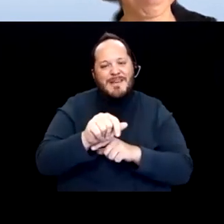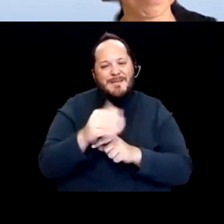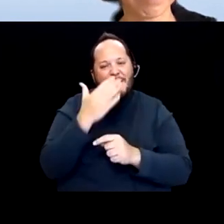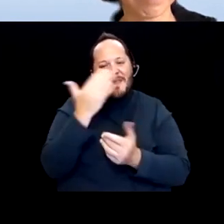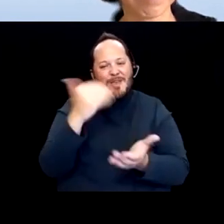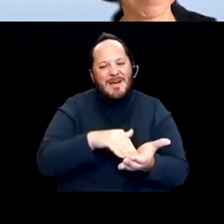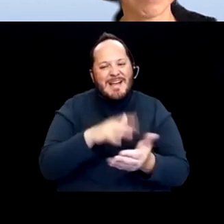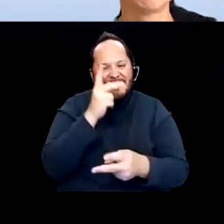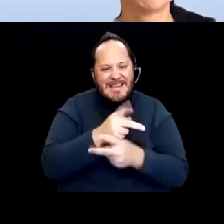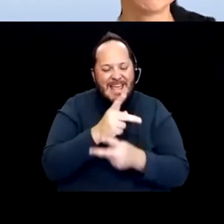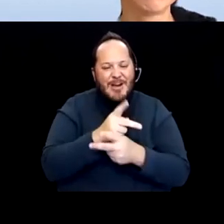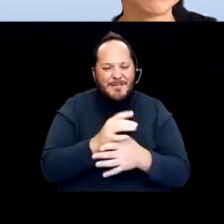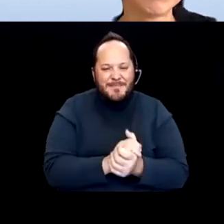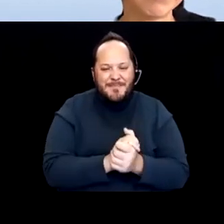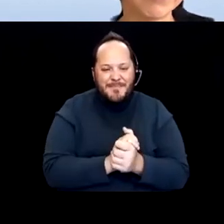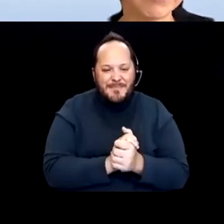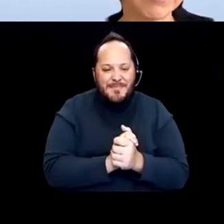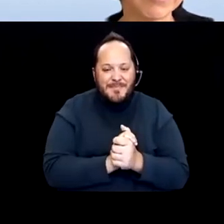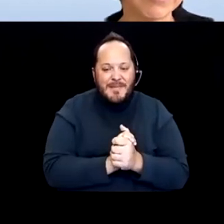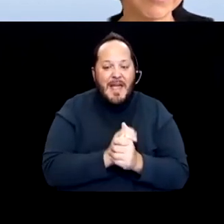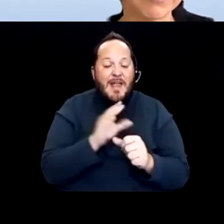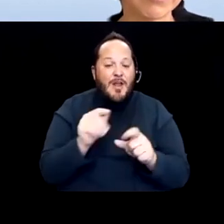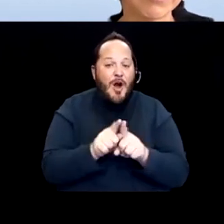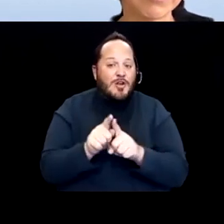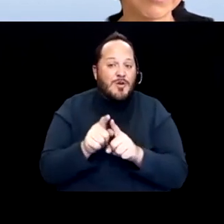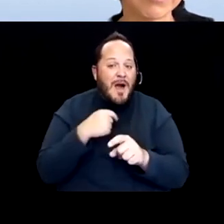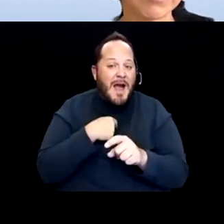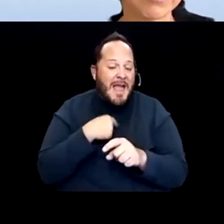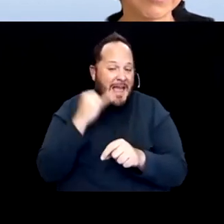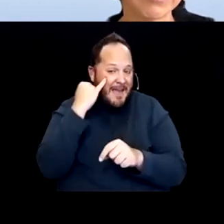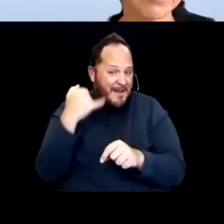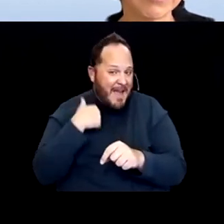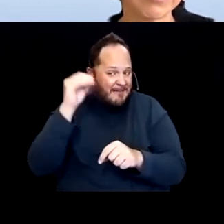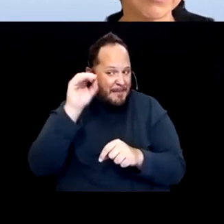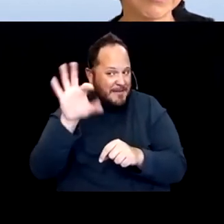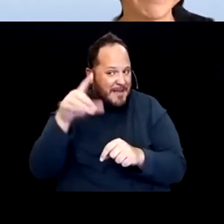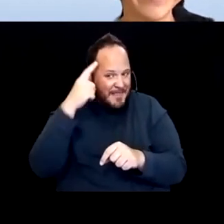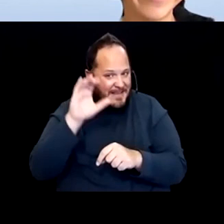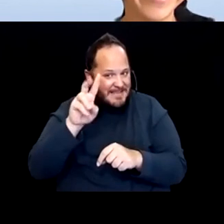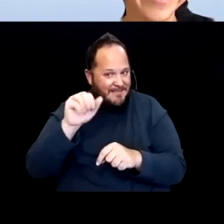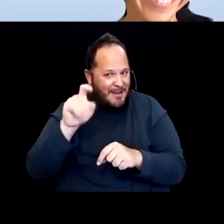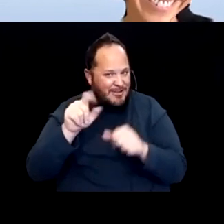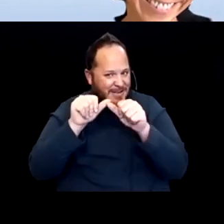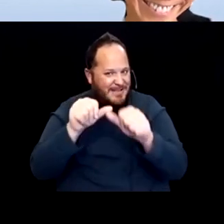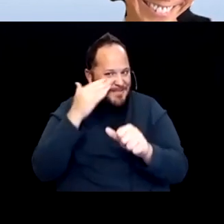Take care and I don't, if I have a pitch I'd say the CVAC should continue because this is not going to end. Agreed.